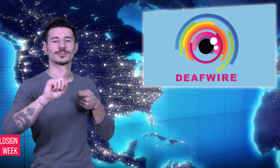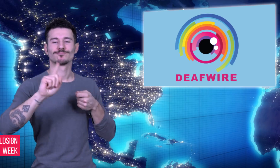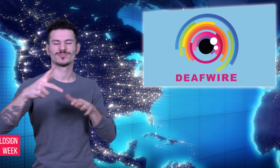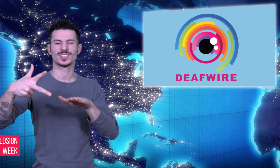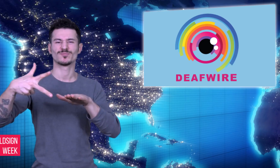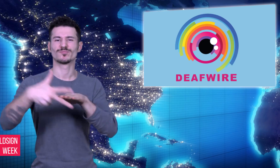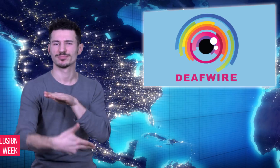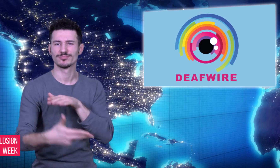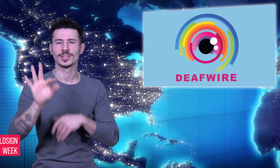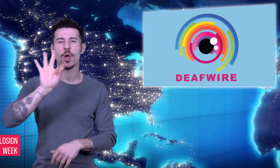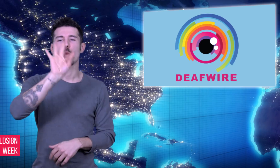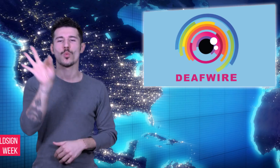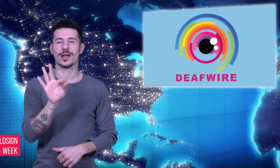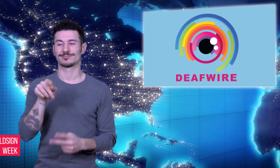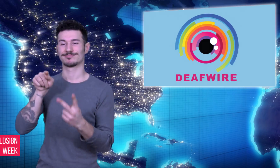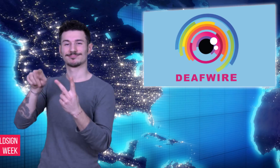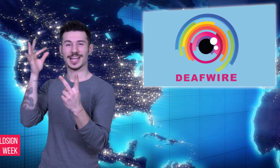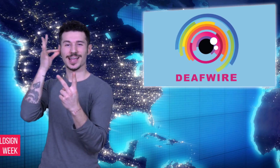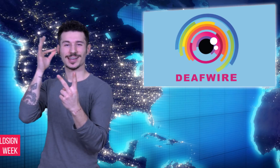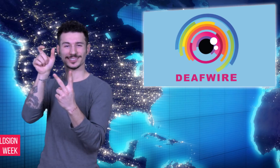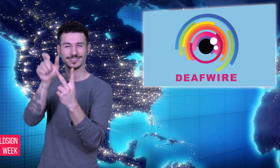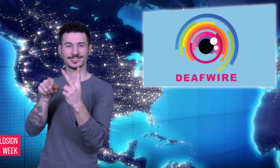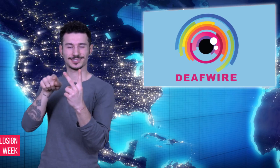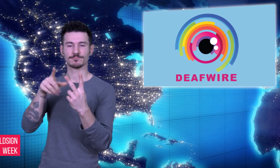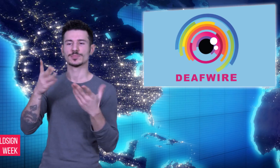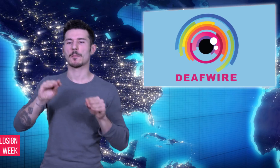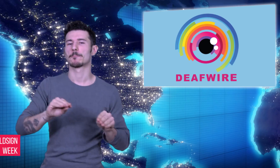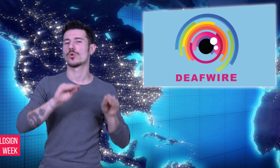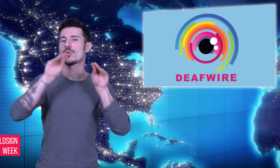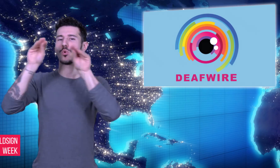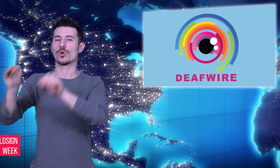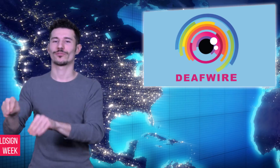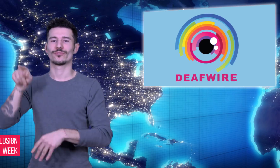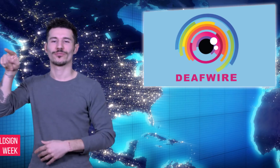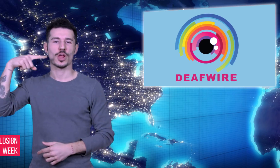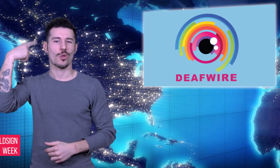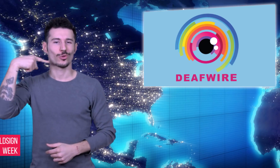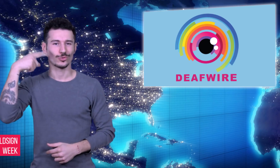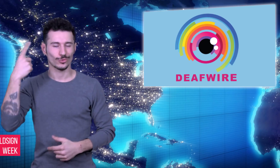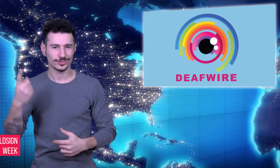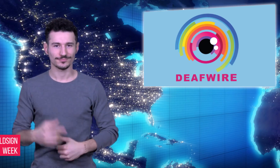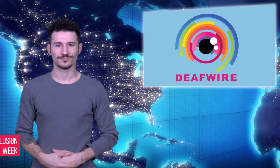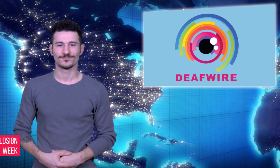British city of London.